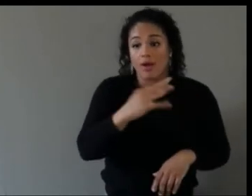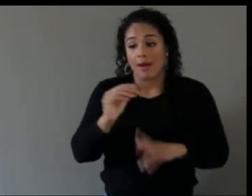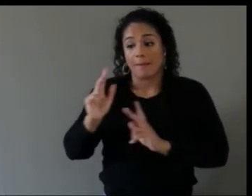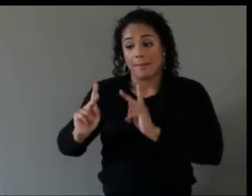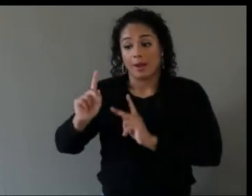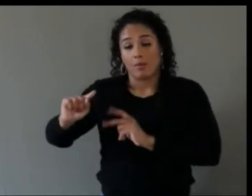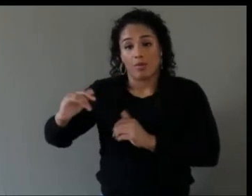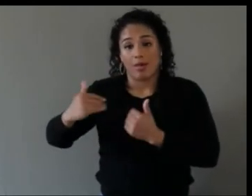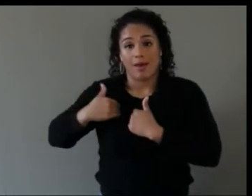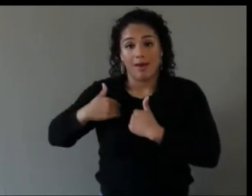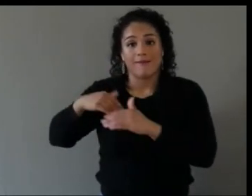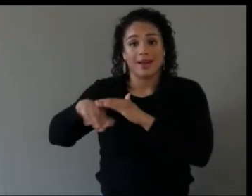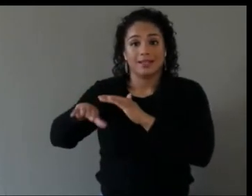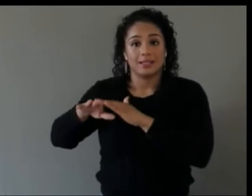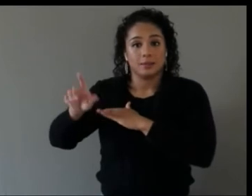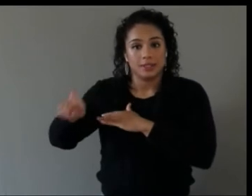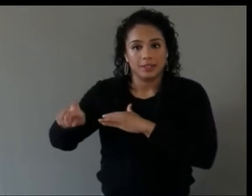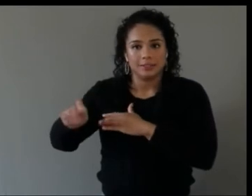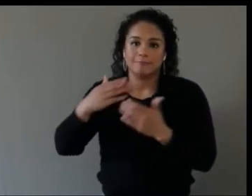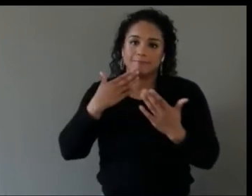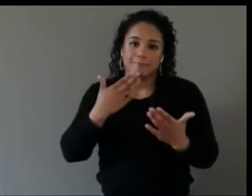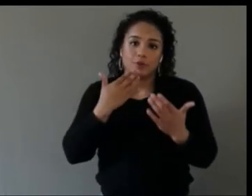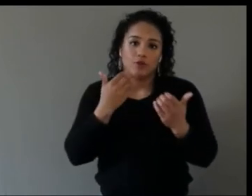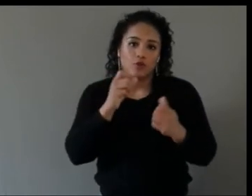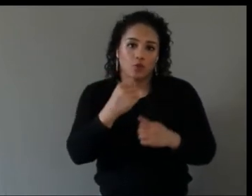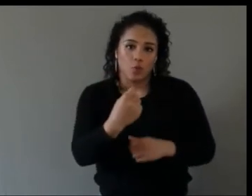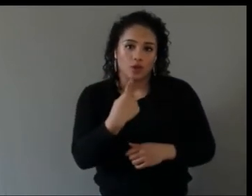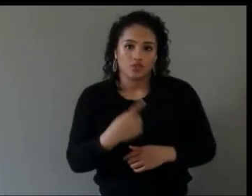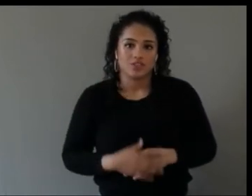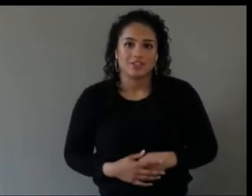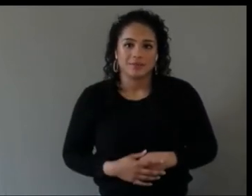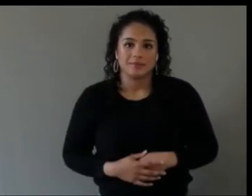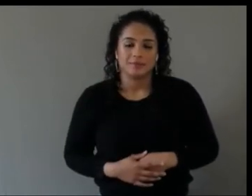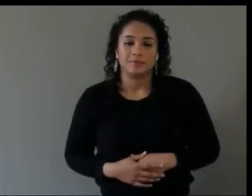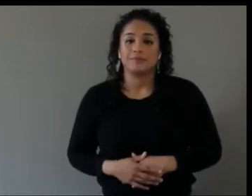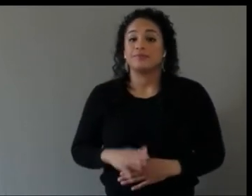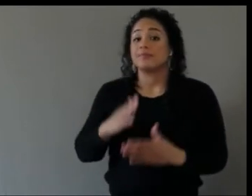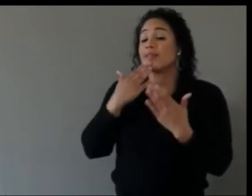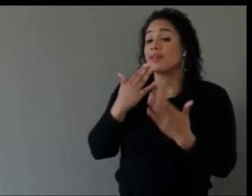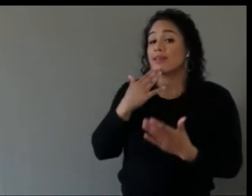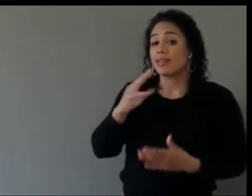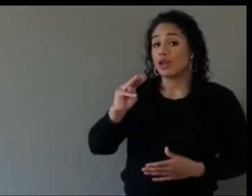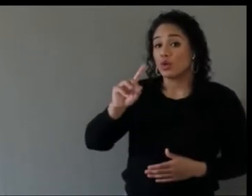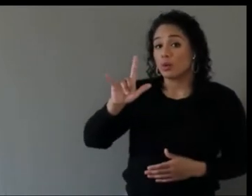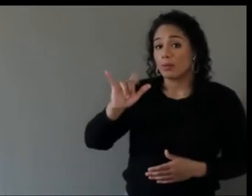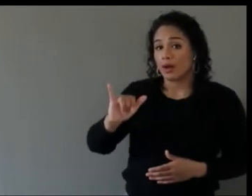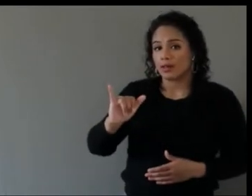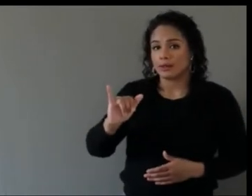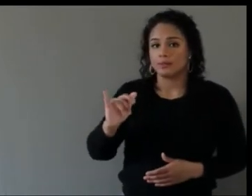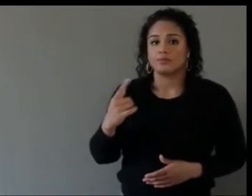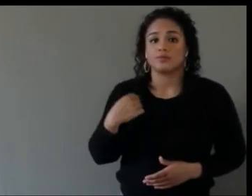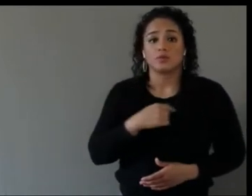Thank you, Molly. So we have a couple of questions in the chat about what it's like